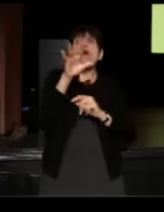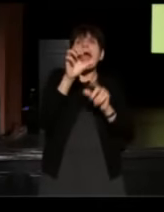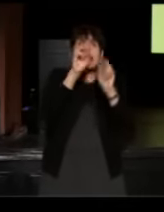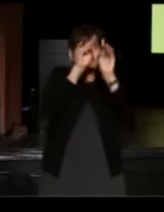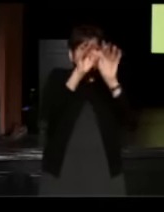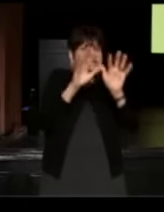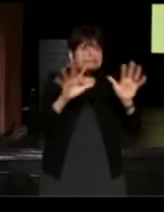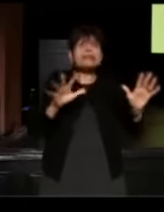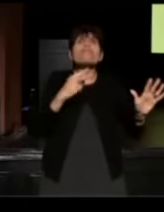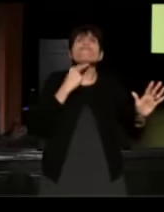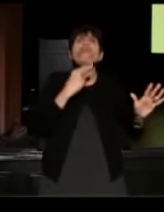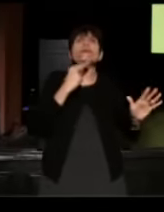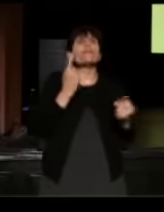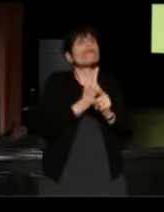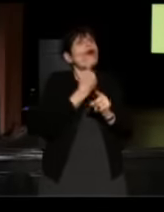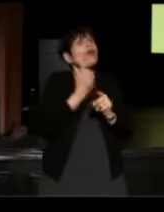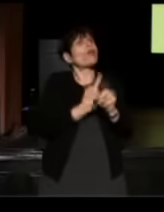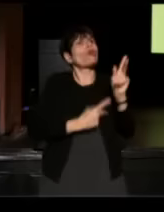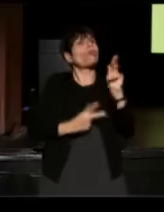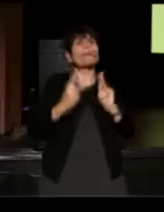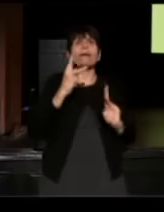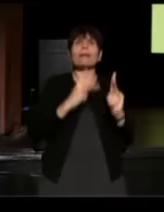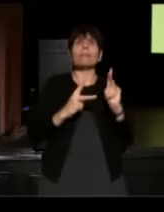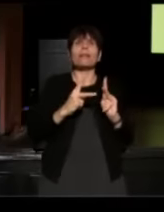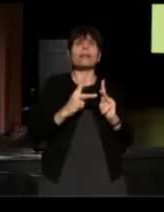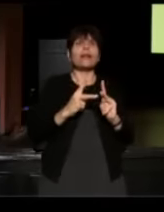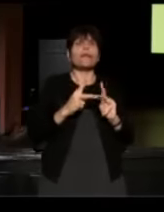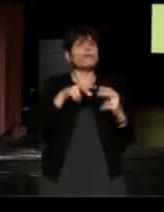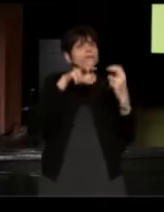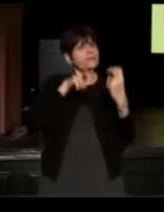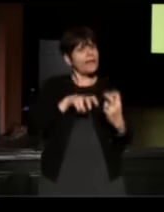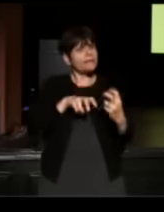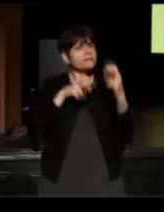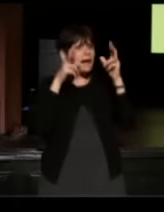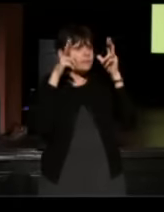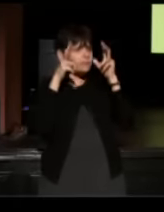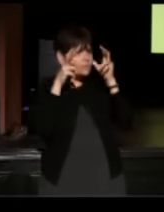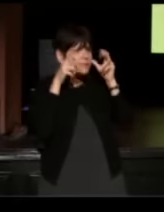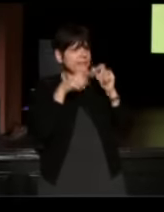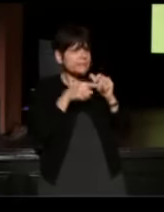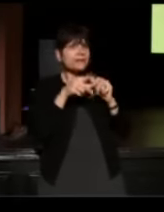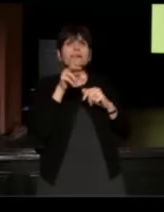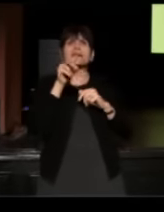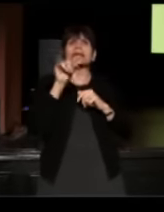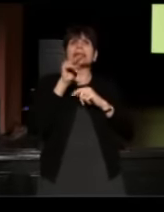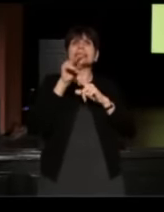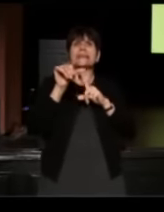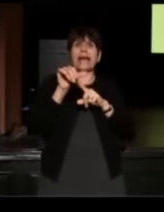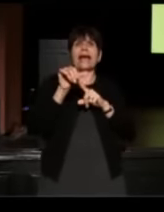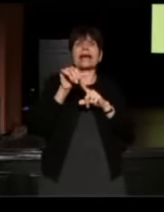people all around us, when we take the time to listen. Danny was-- you see him there,